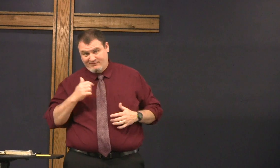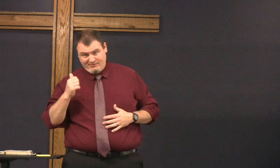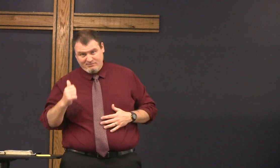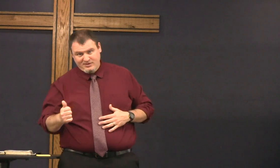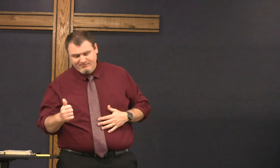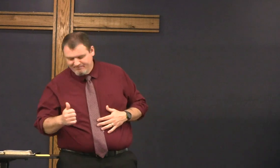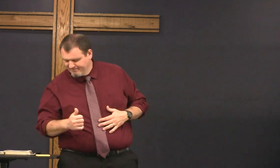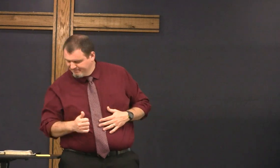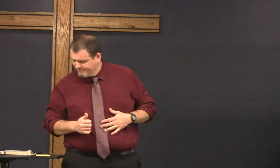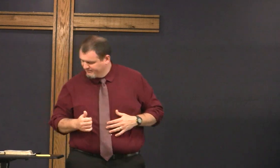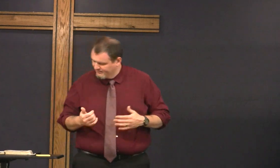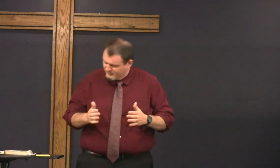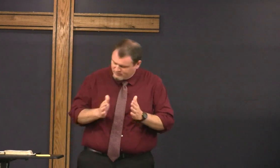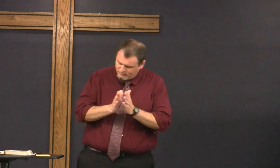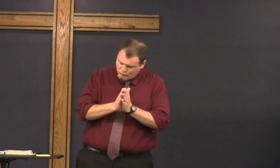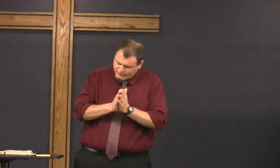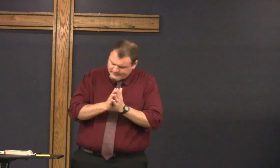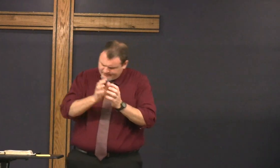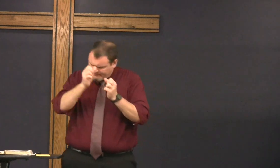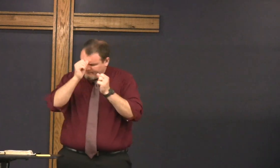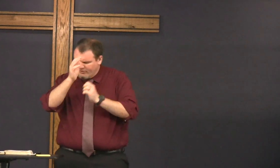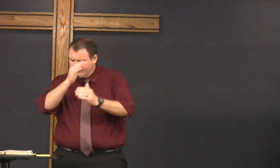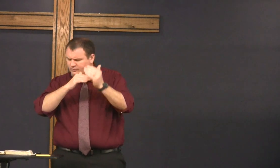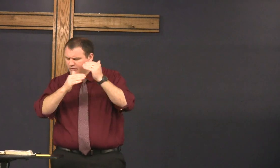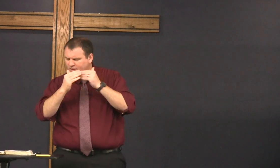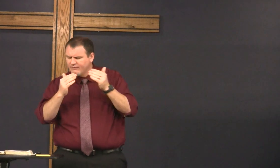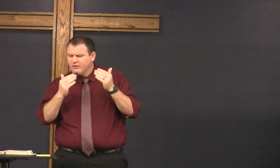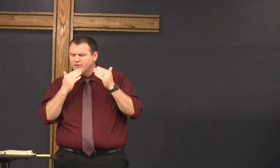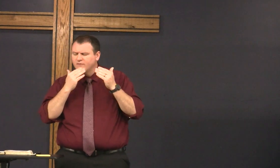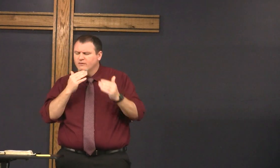the the way the truth and the life